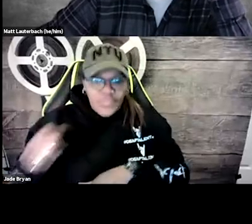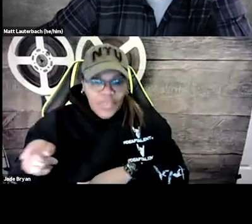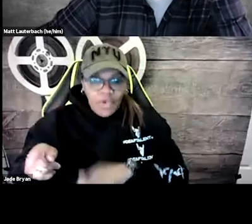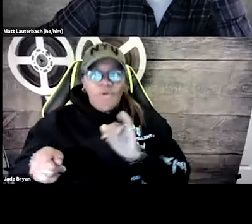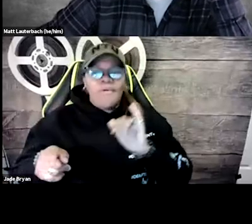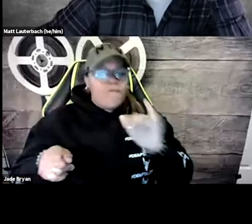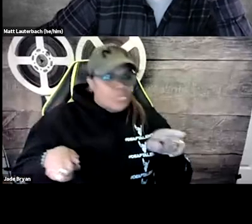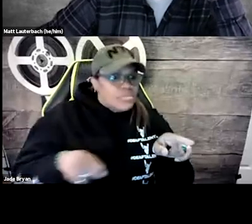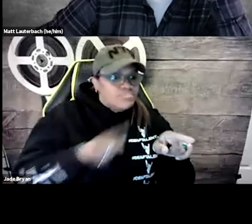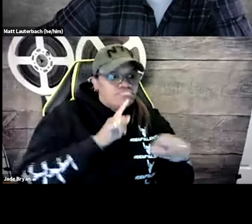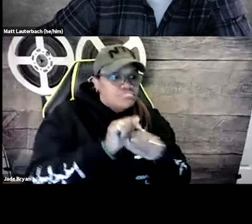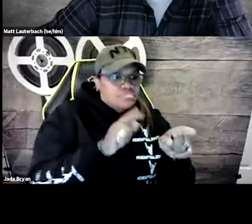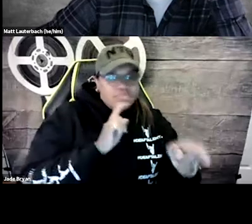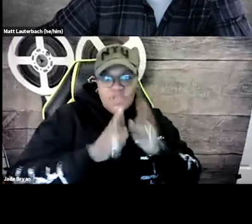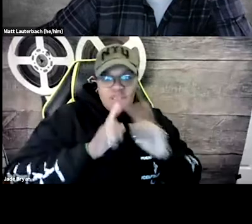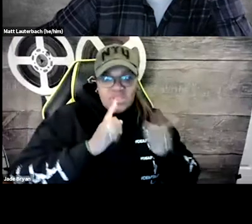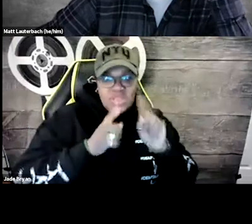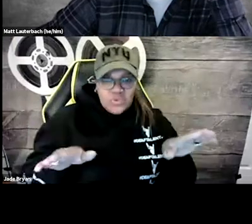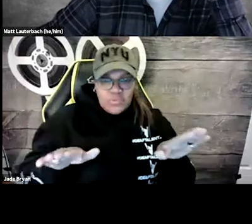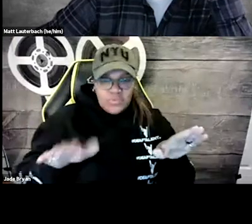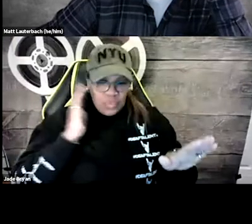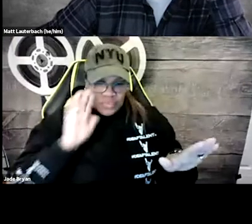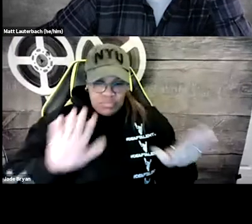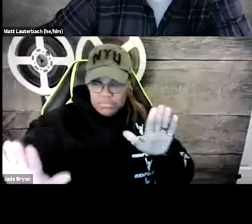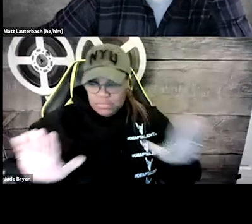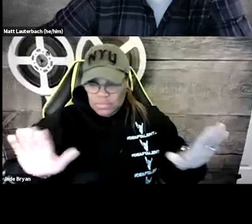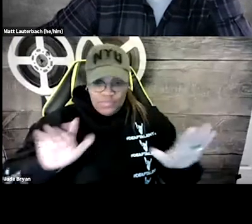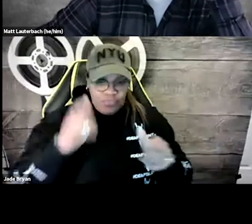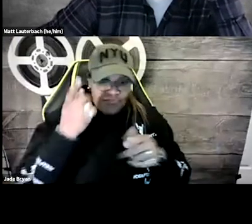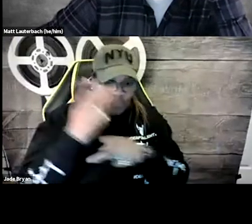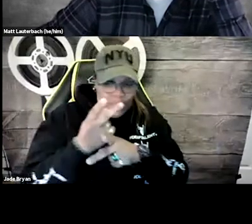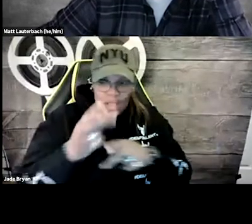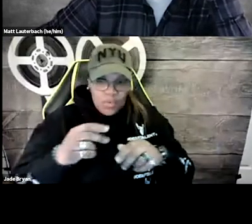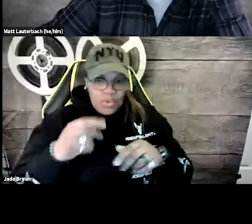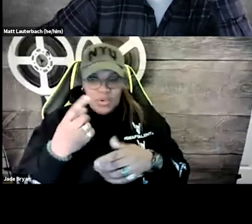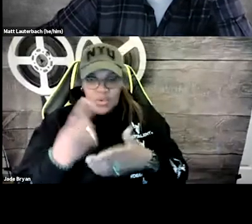This is the song that's being played. And then the conversation, the back and forth would be in a separate color.